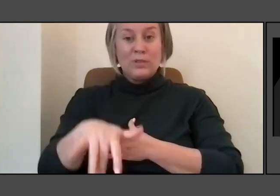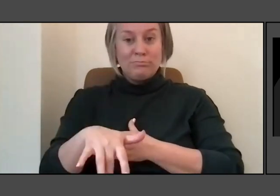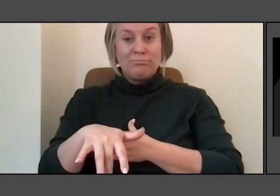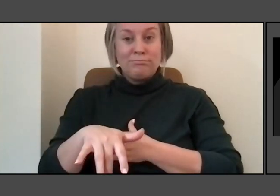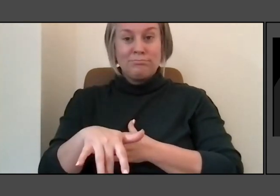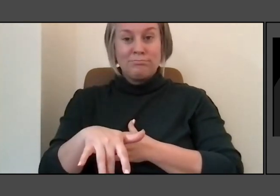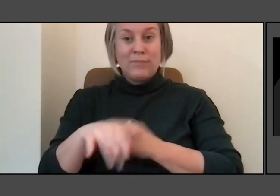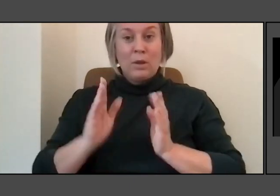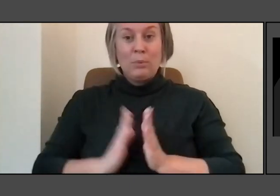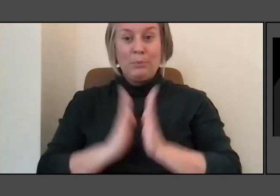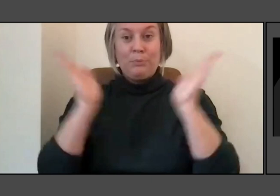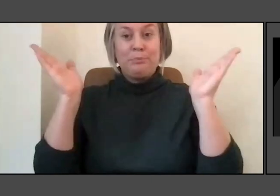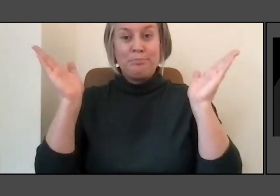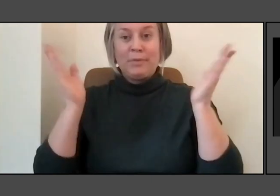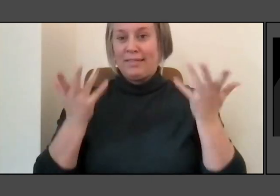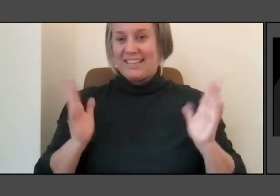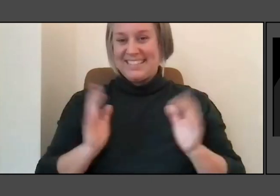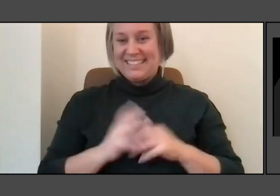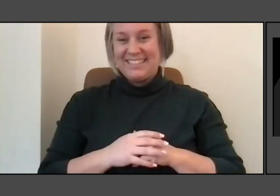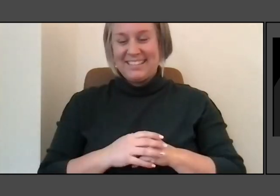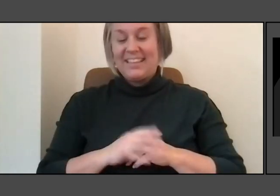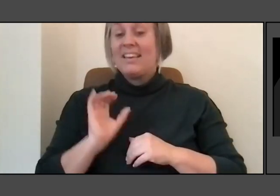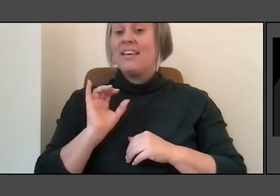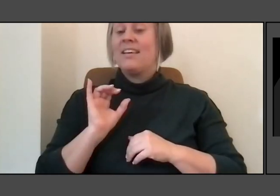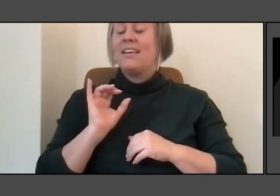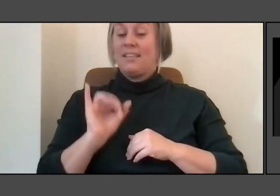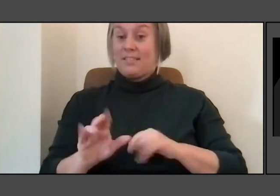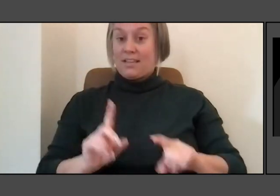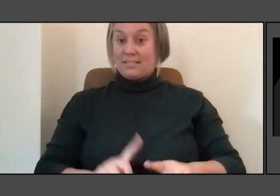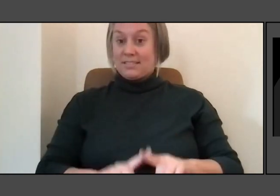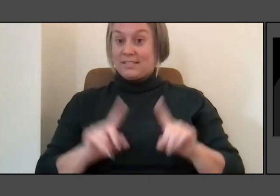which is a very different way from how you think about water,